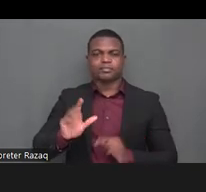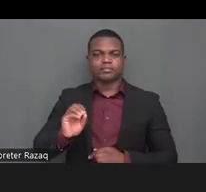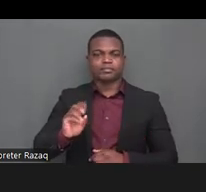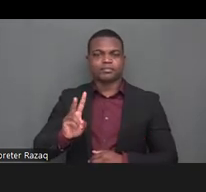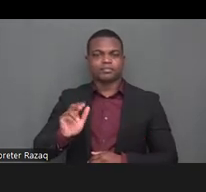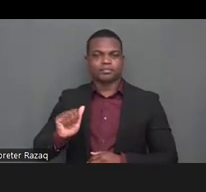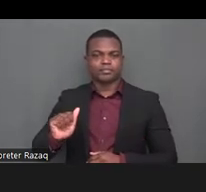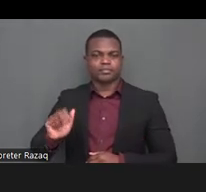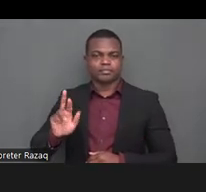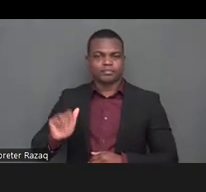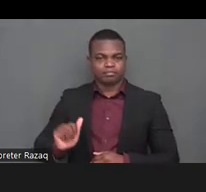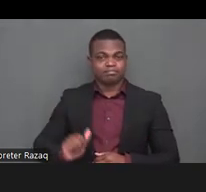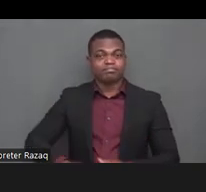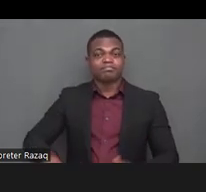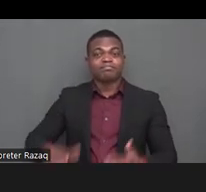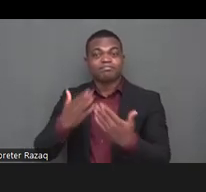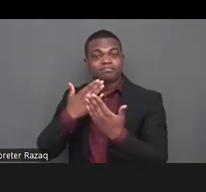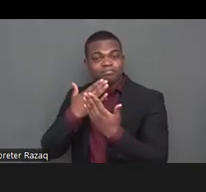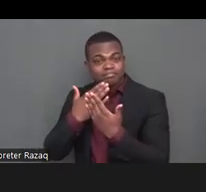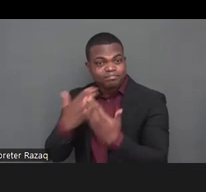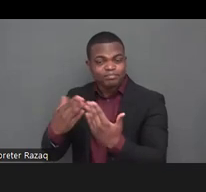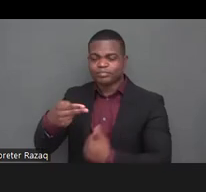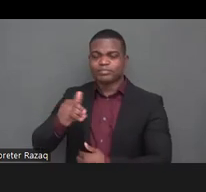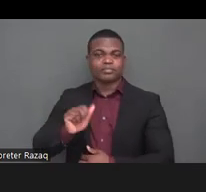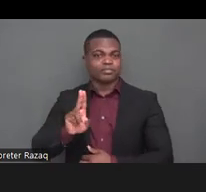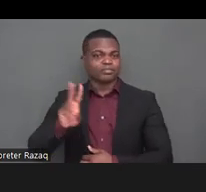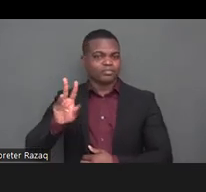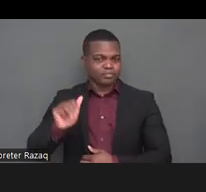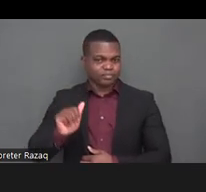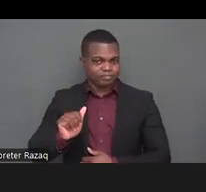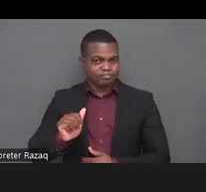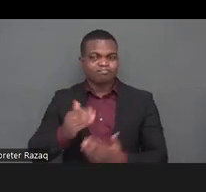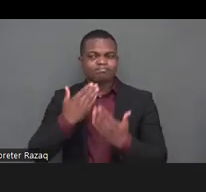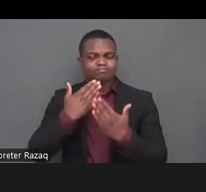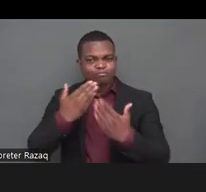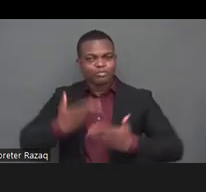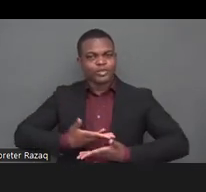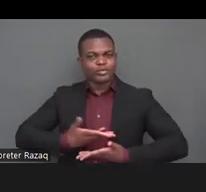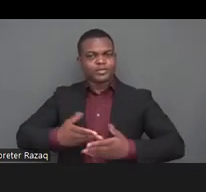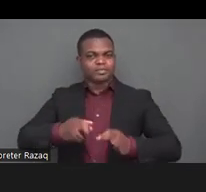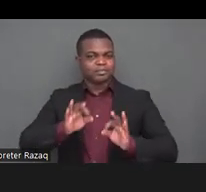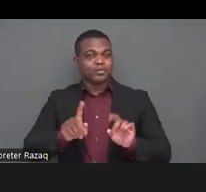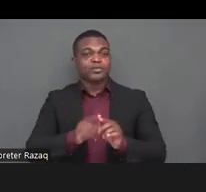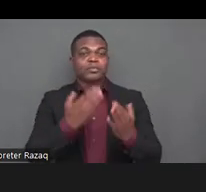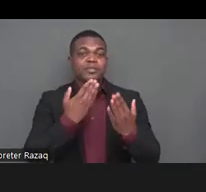and uh thanks uh vladimir for opening and um it's really good to uh back with the